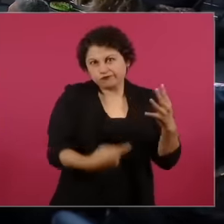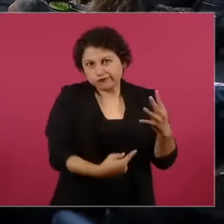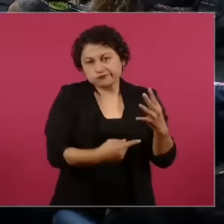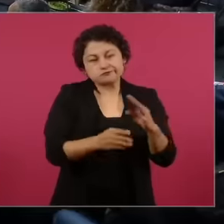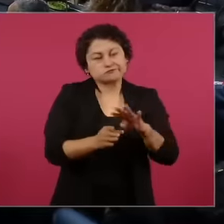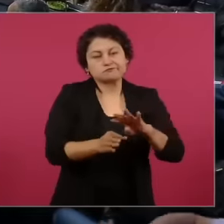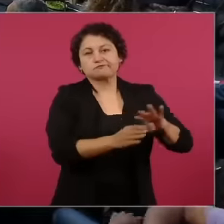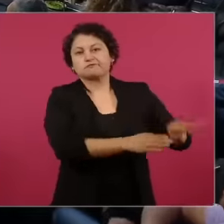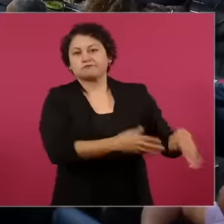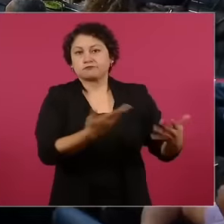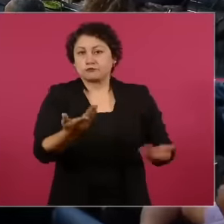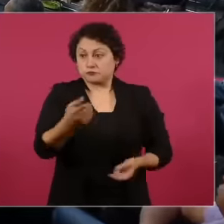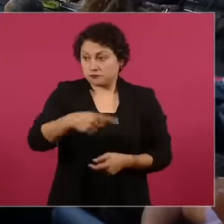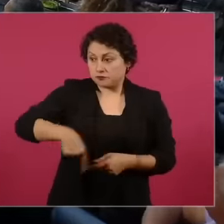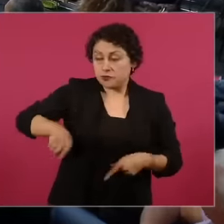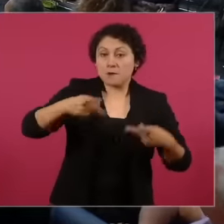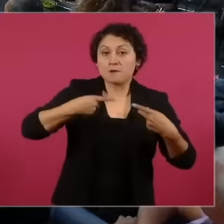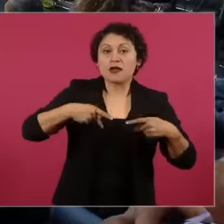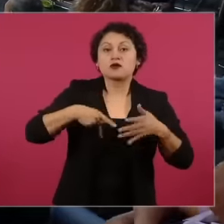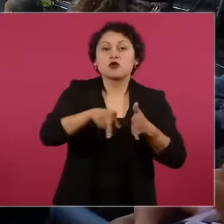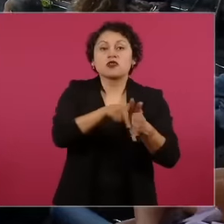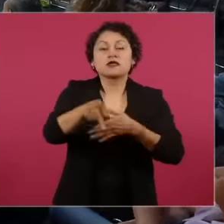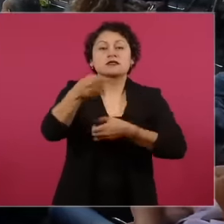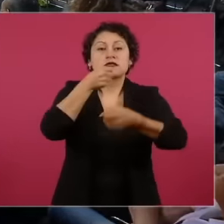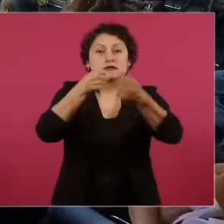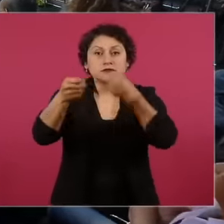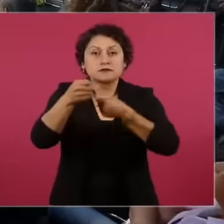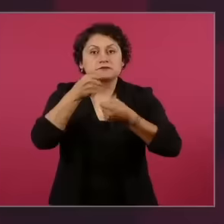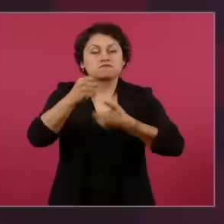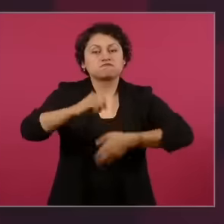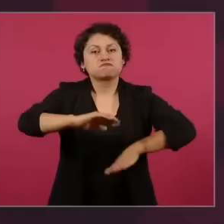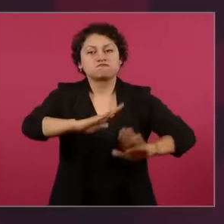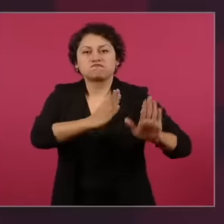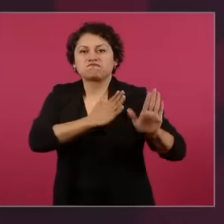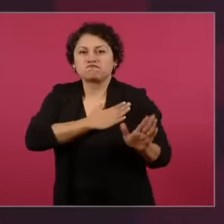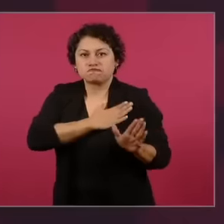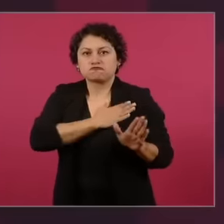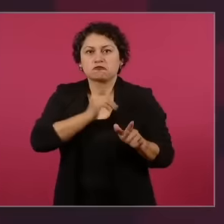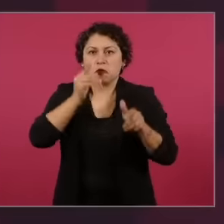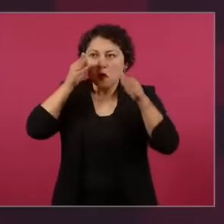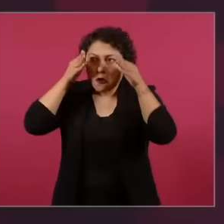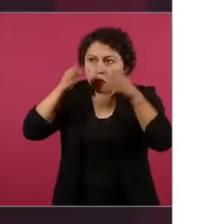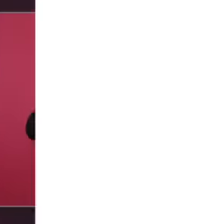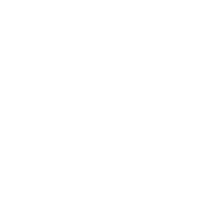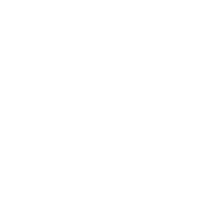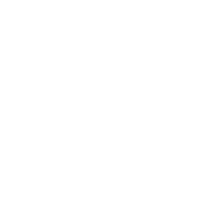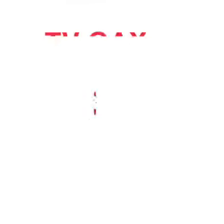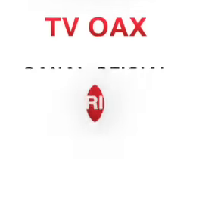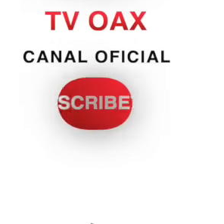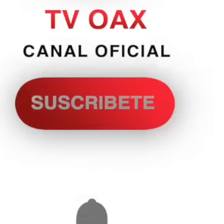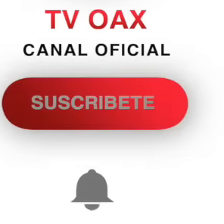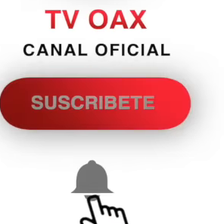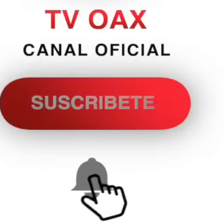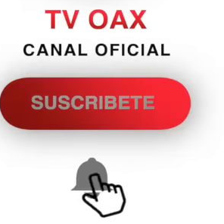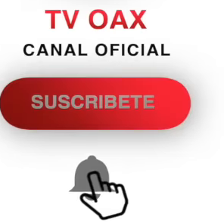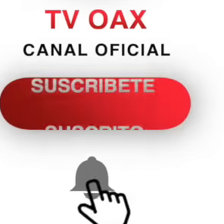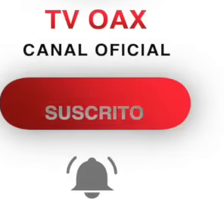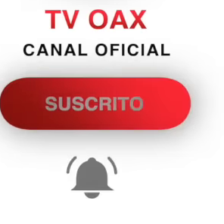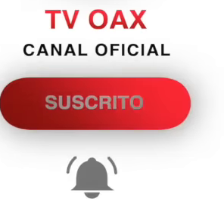the general well-being and not close to the interests of the oppressive oligarchy, journalism must